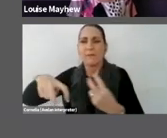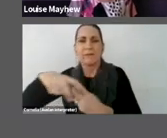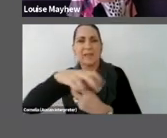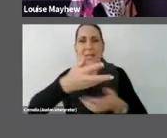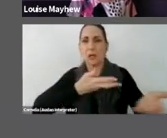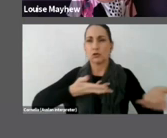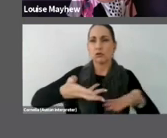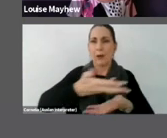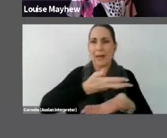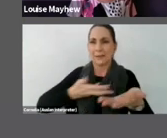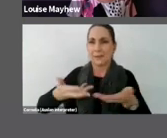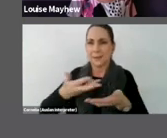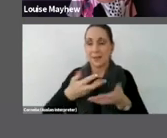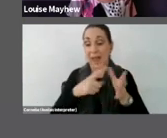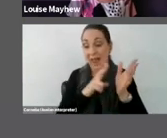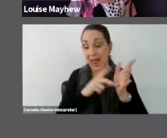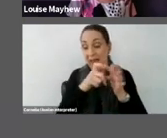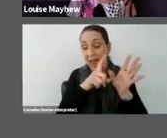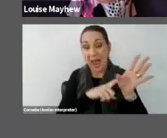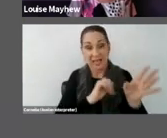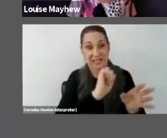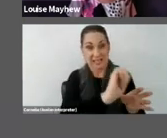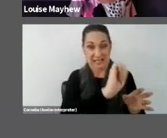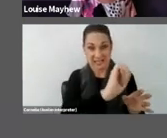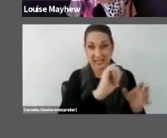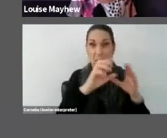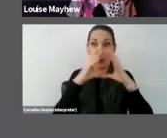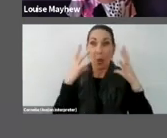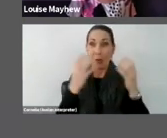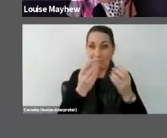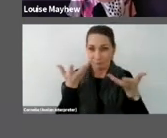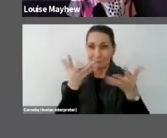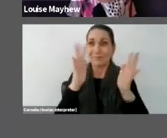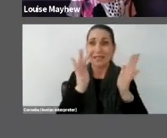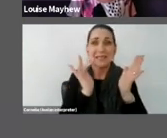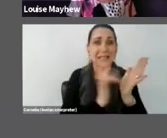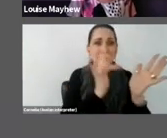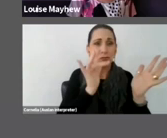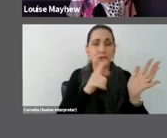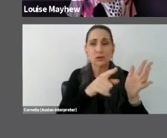ways. With Andy Warhol's work we're allowed to touch and kick and throw the